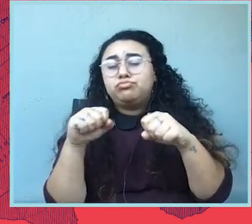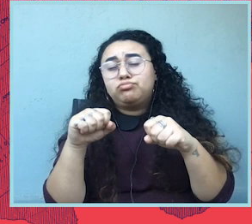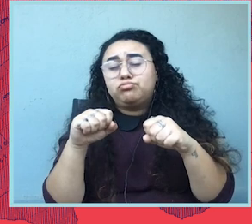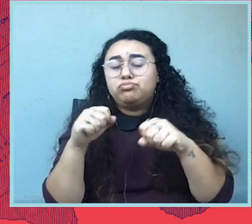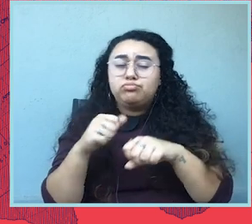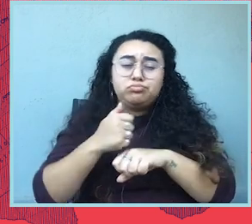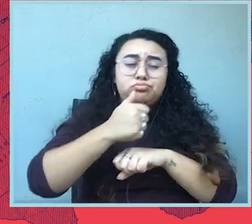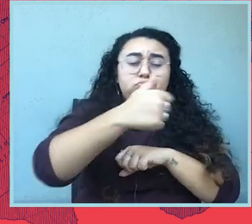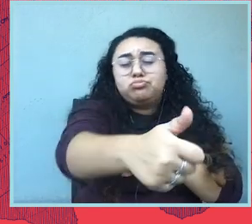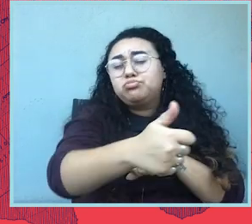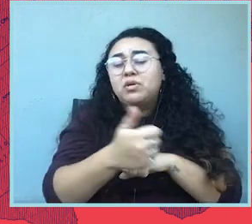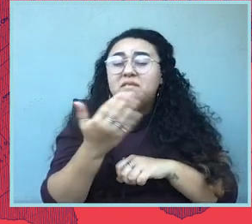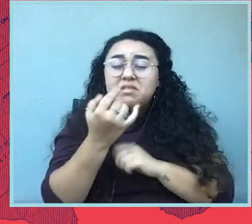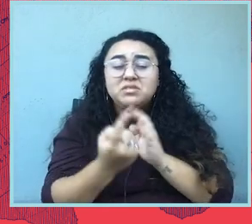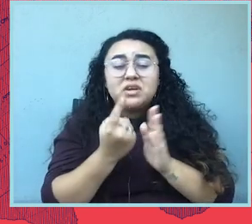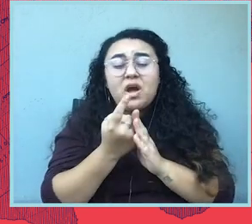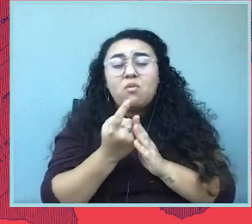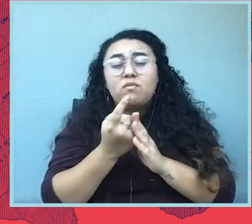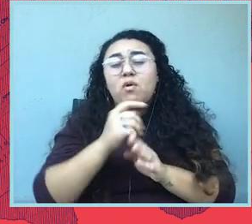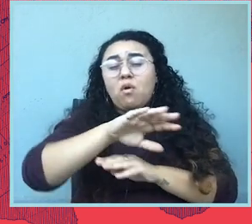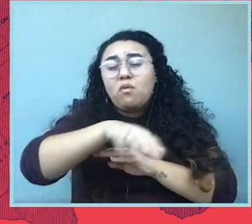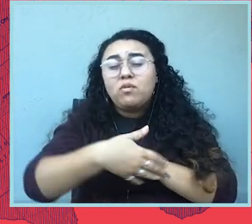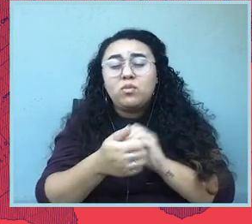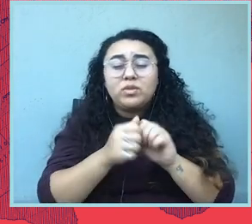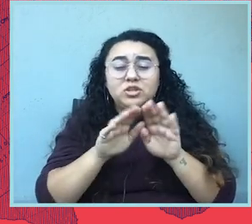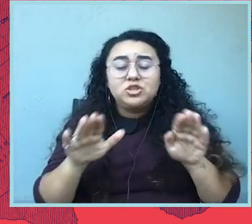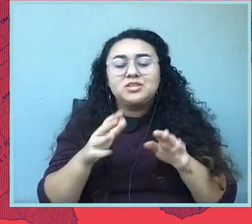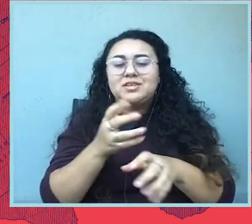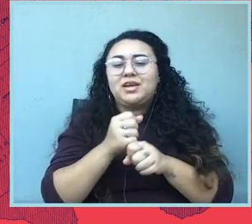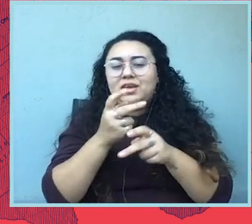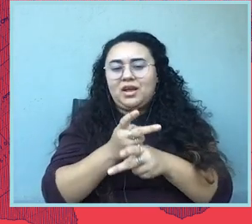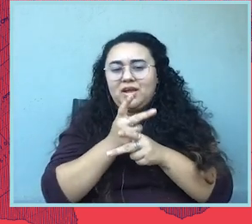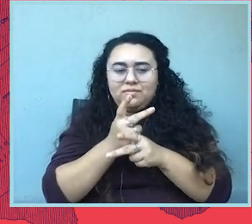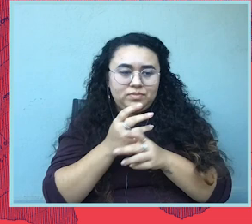driving 15 hours overnight with their kids because they can't find child care.